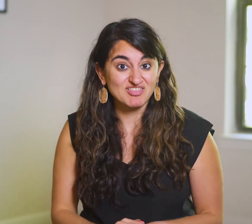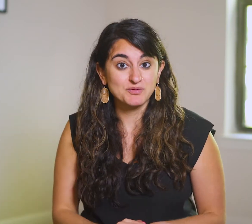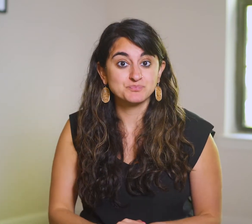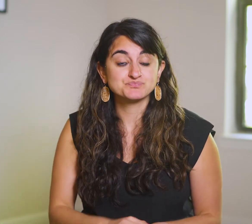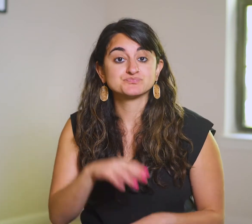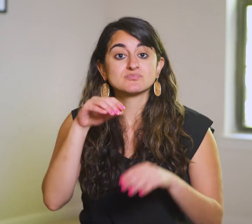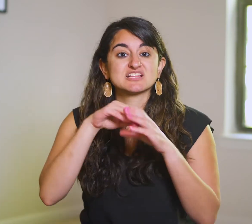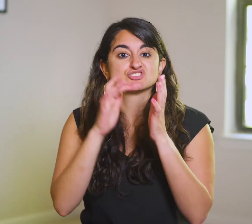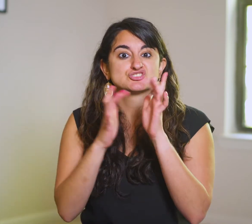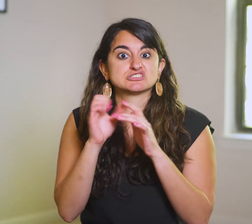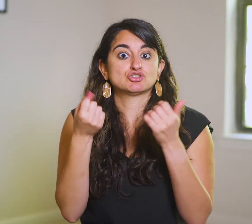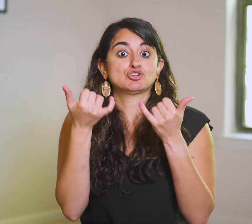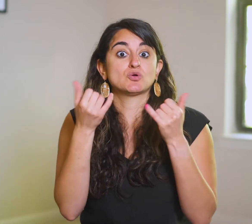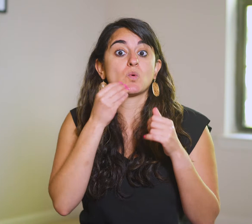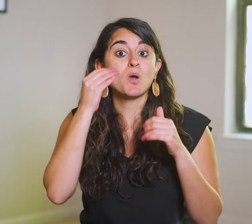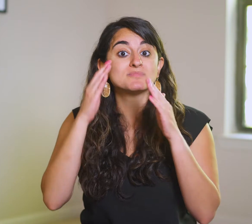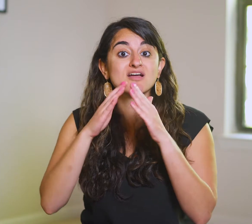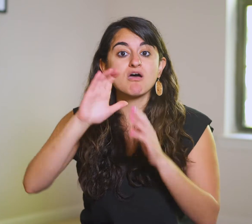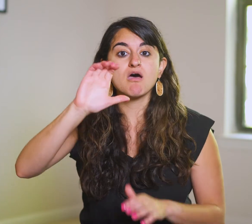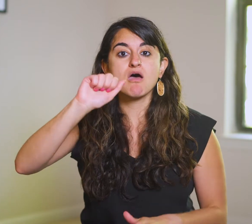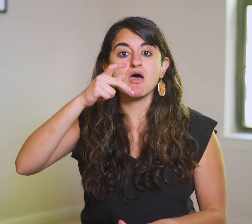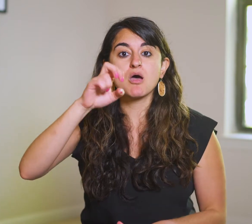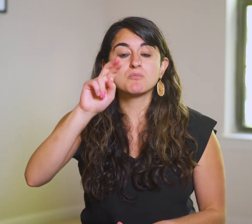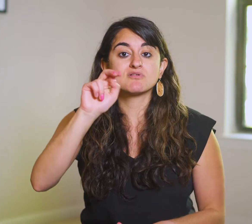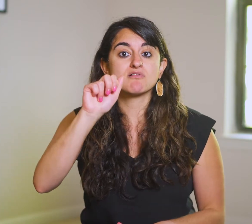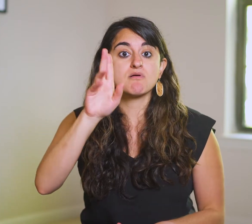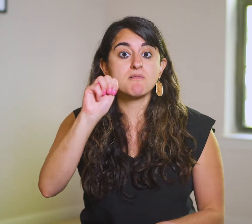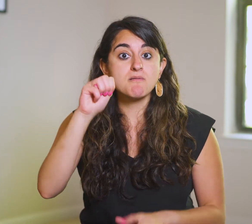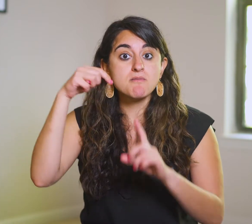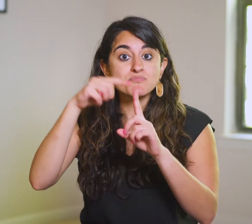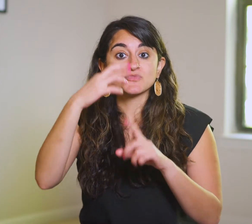In Jesus’ current hometown, Capernaum,